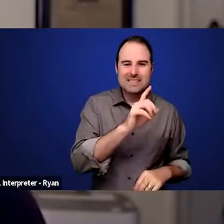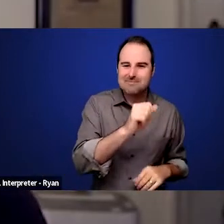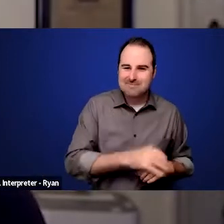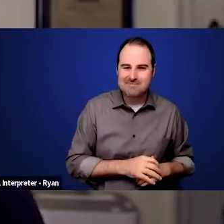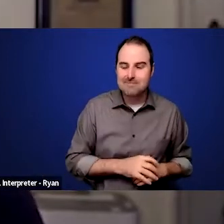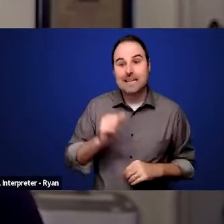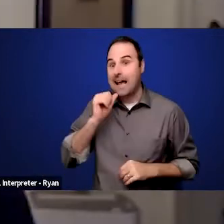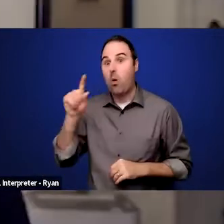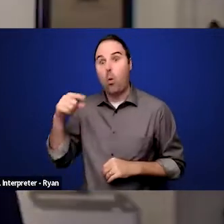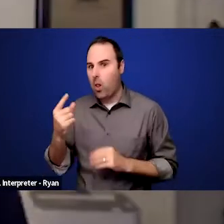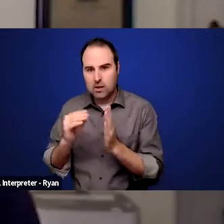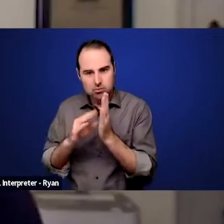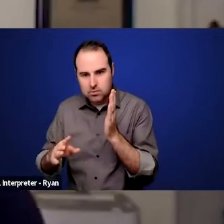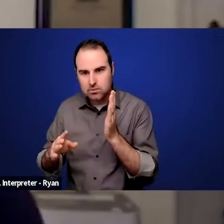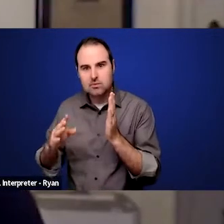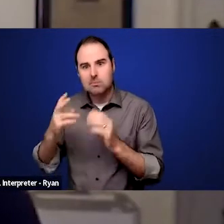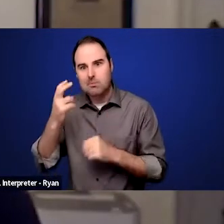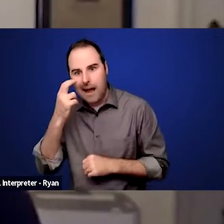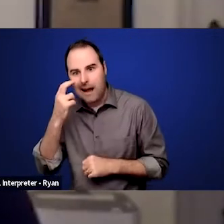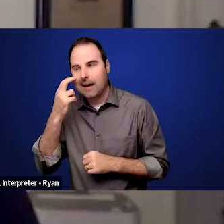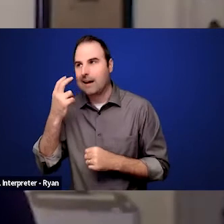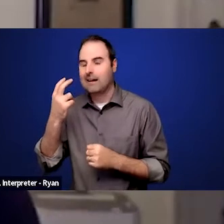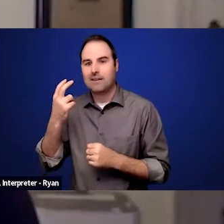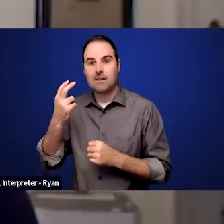but students who have other forms of disabilities